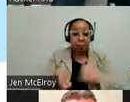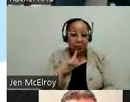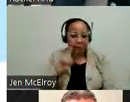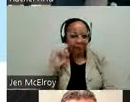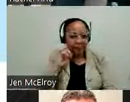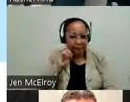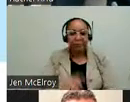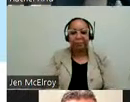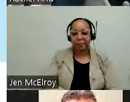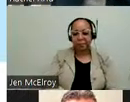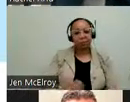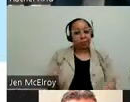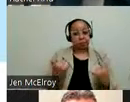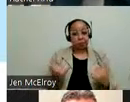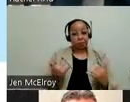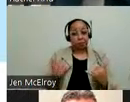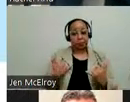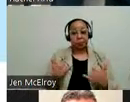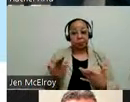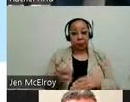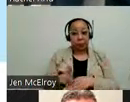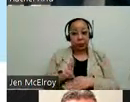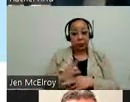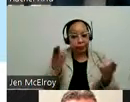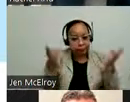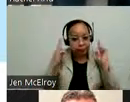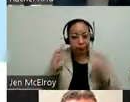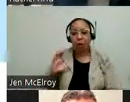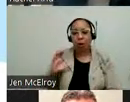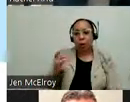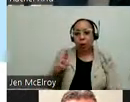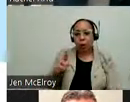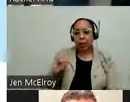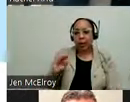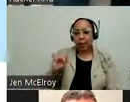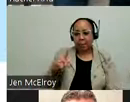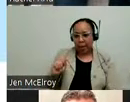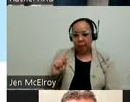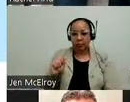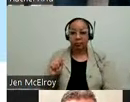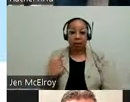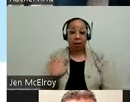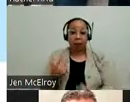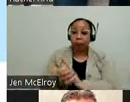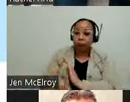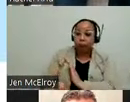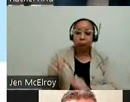a deaf person. I was born deaf. And now I wear bilateral cochlear implants and I'm fluent in American Sign Language and I use sign language